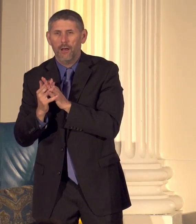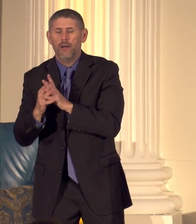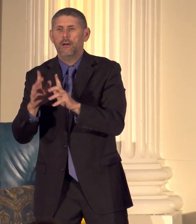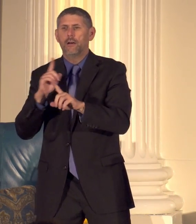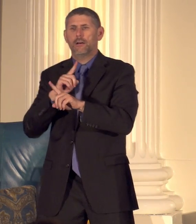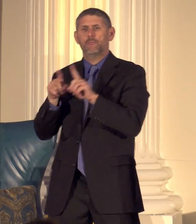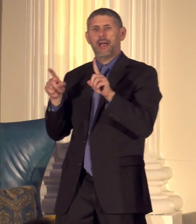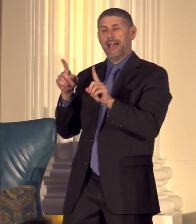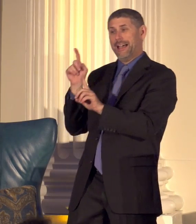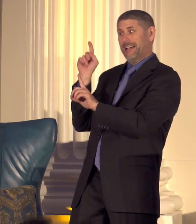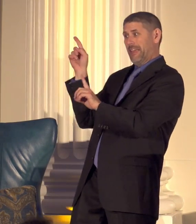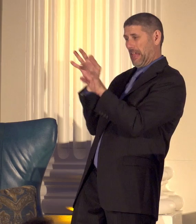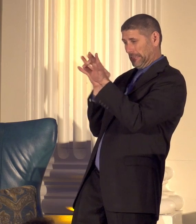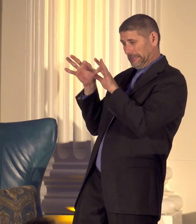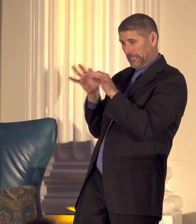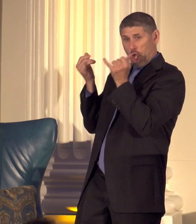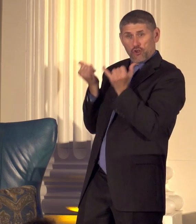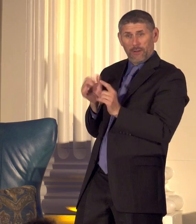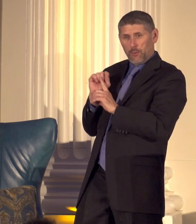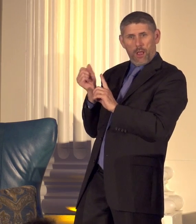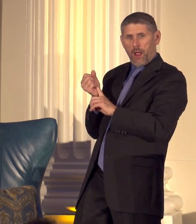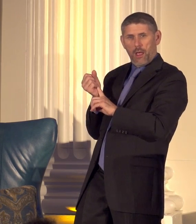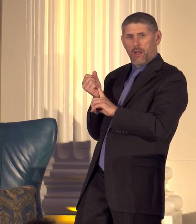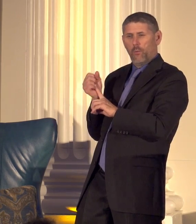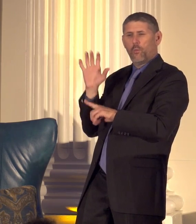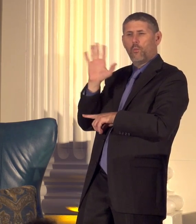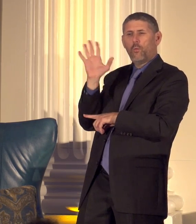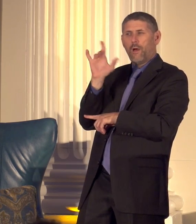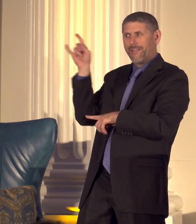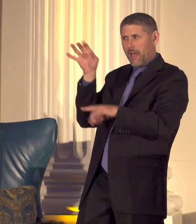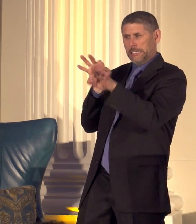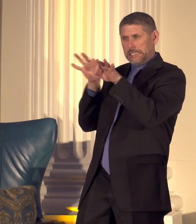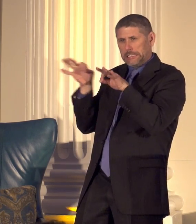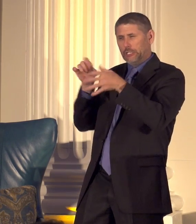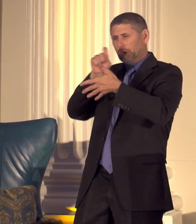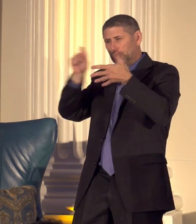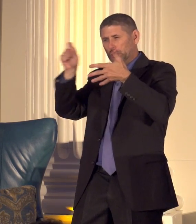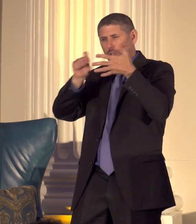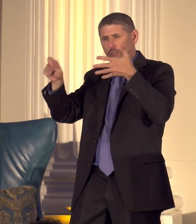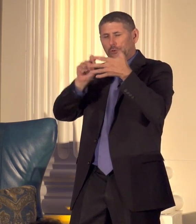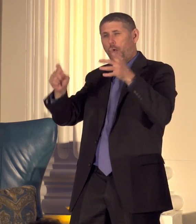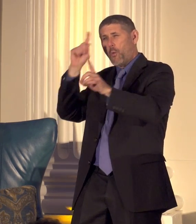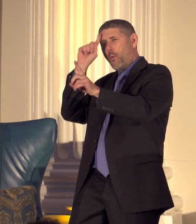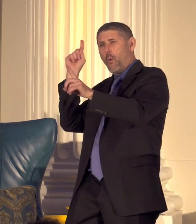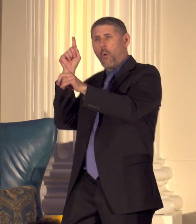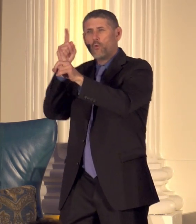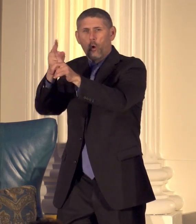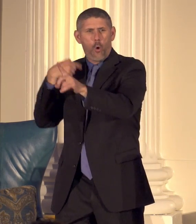situation it was about a goal of what we can become over time and so many years